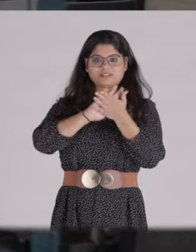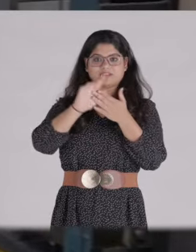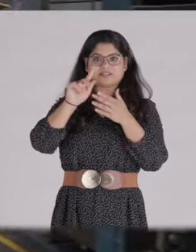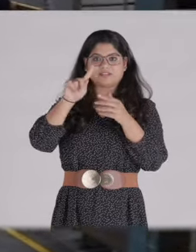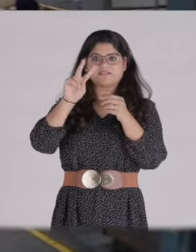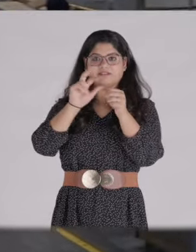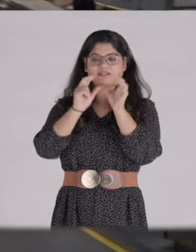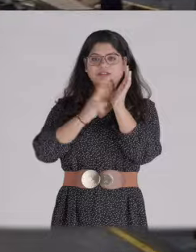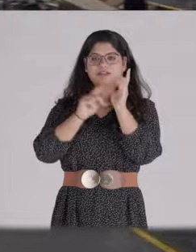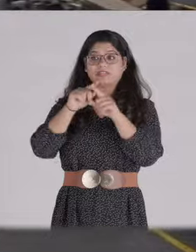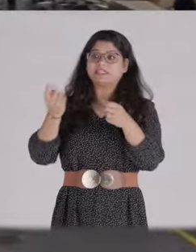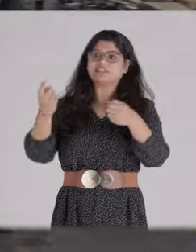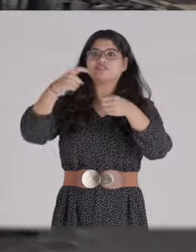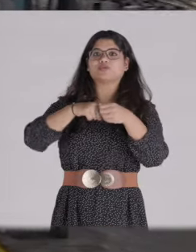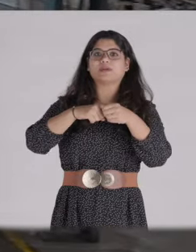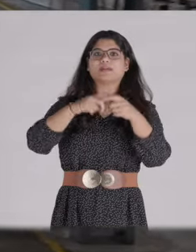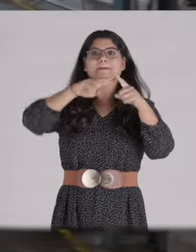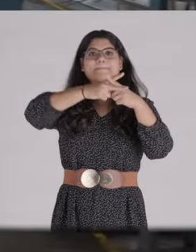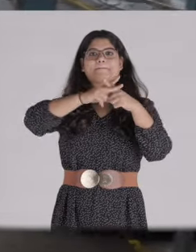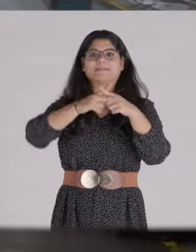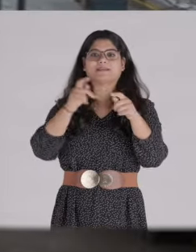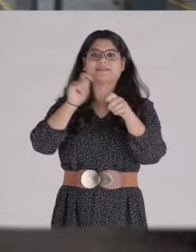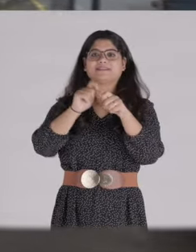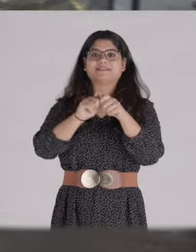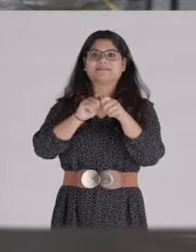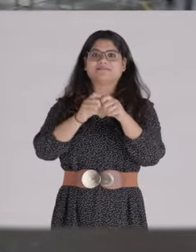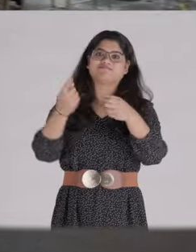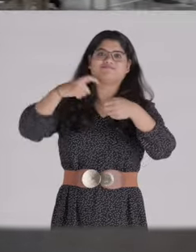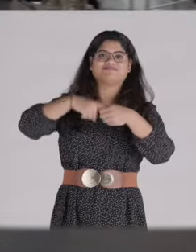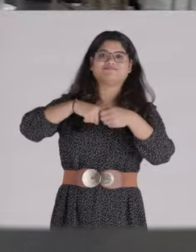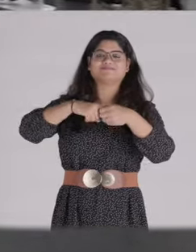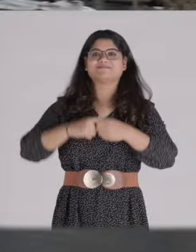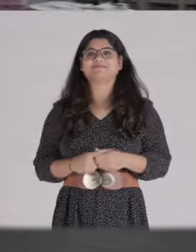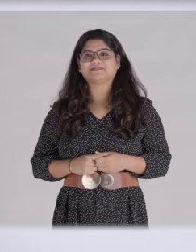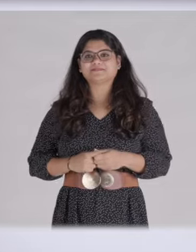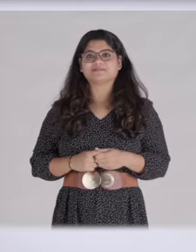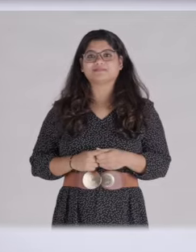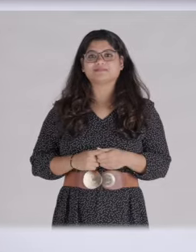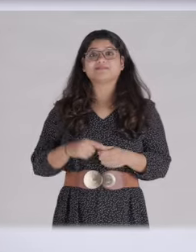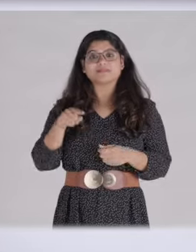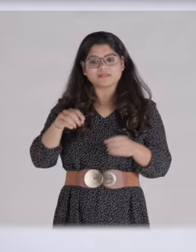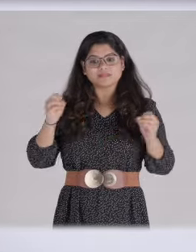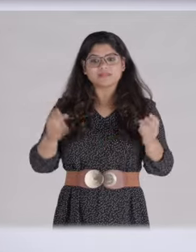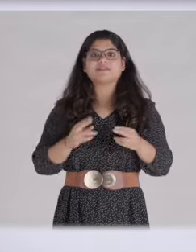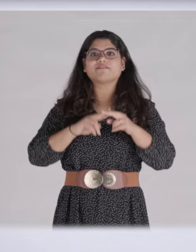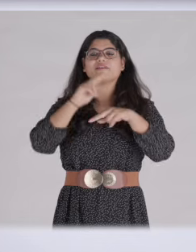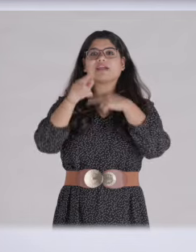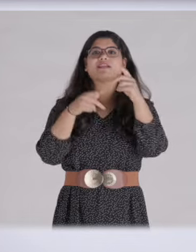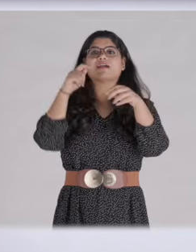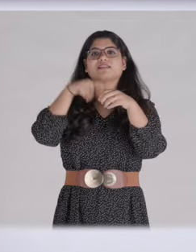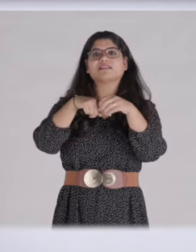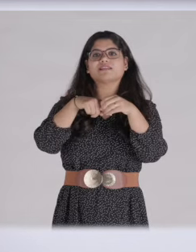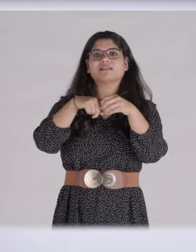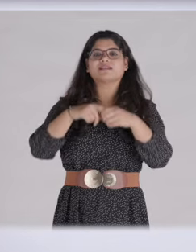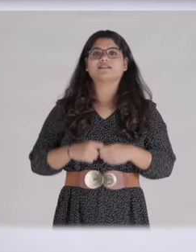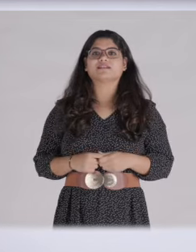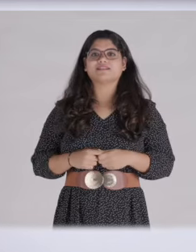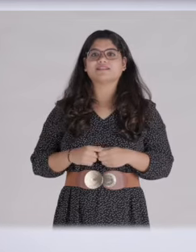Then, 5 to 6 years ago, a girl named Shivani joined the maintenance department, that too in the plant.